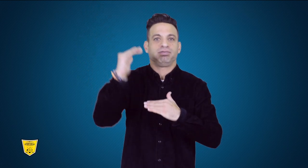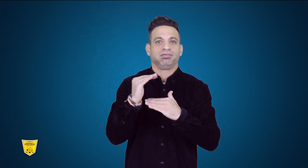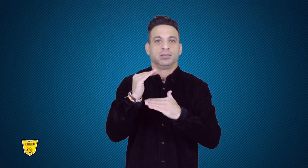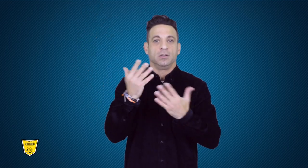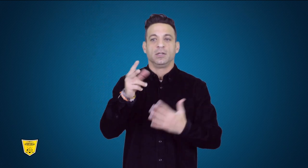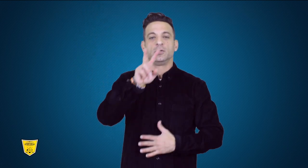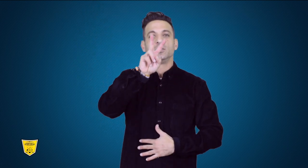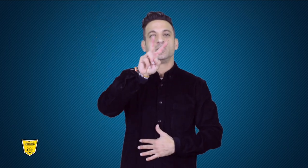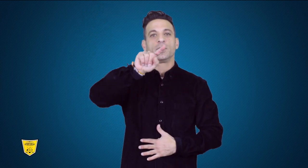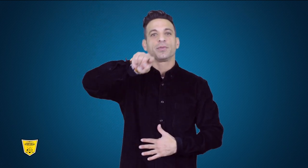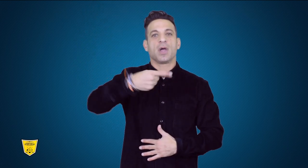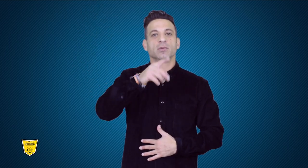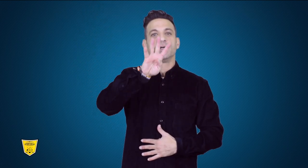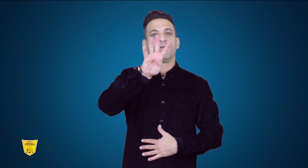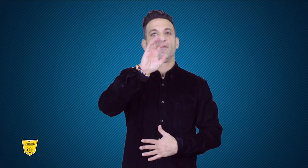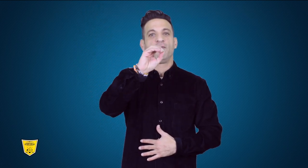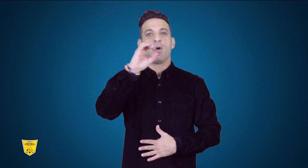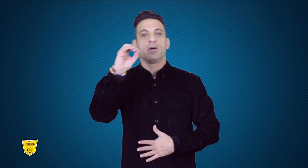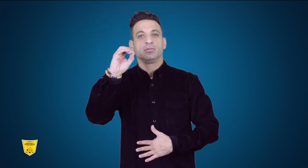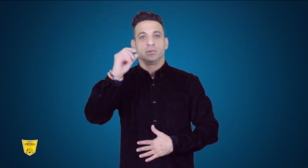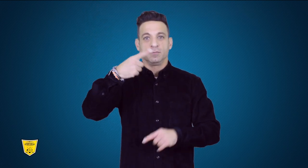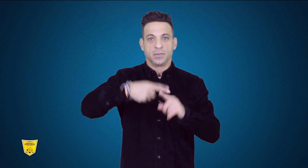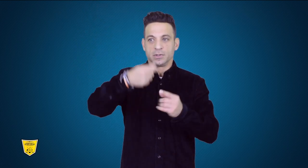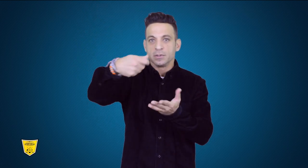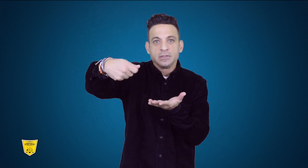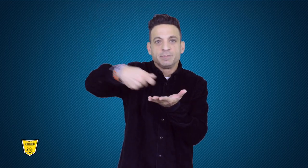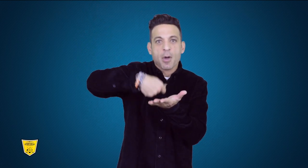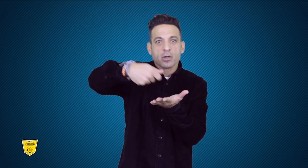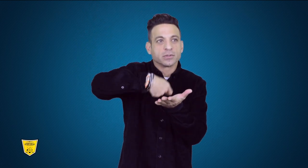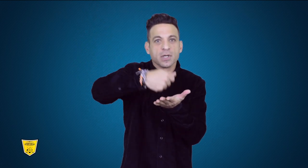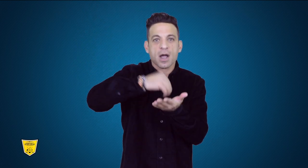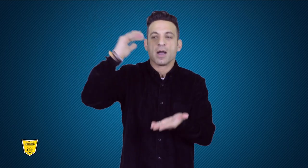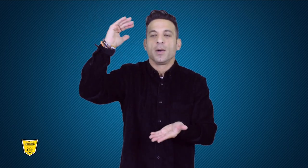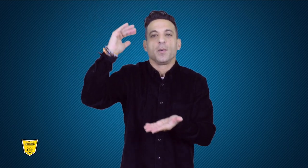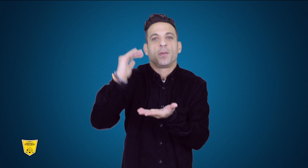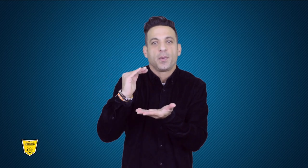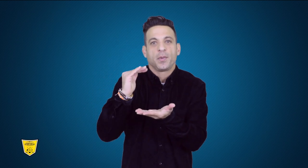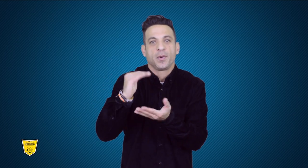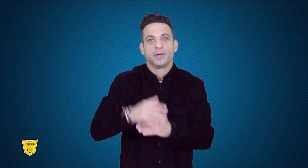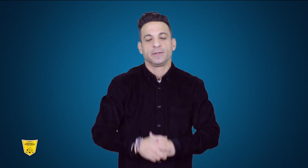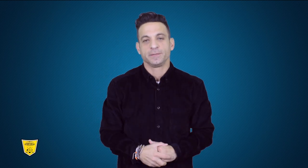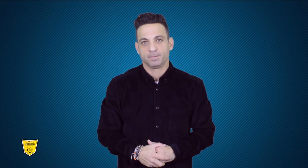to less than 2,400 and drop in revenues from sponsors.